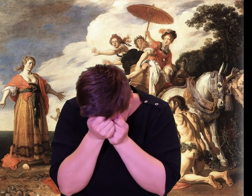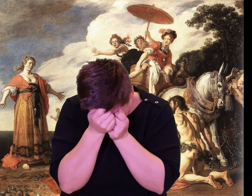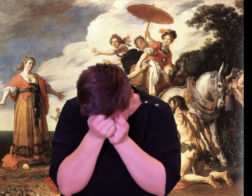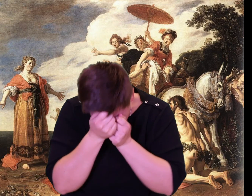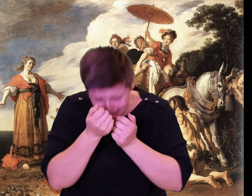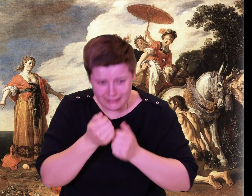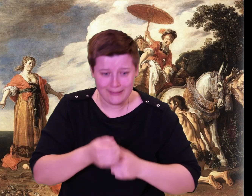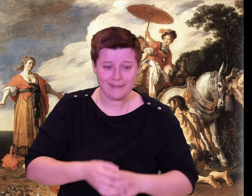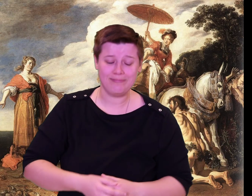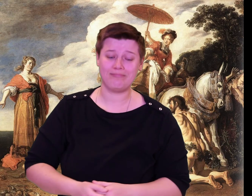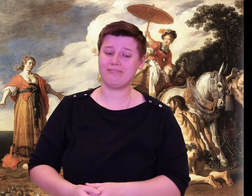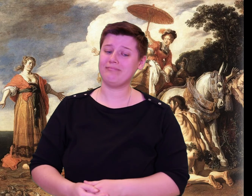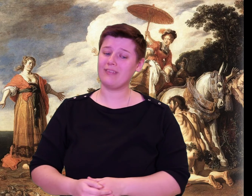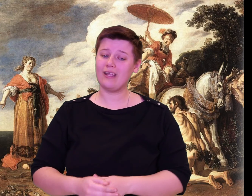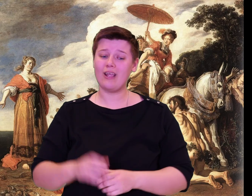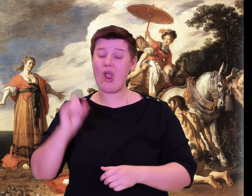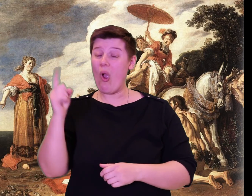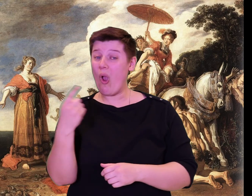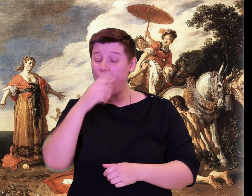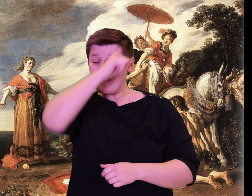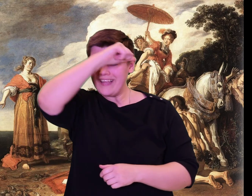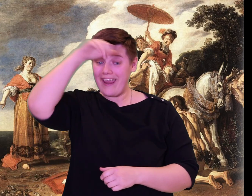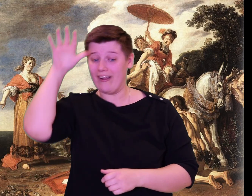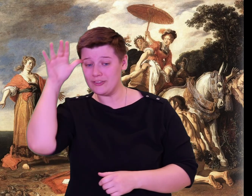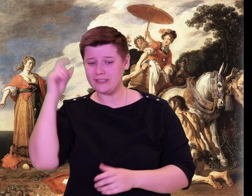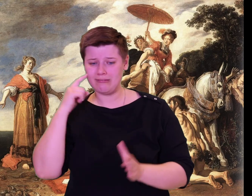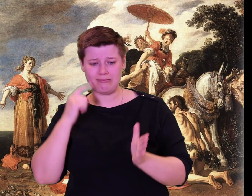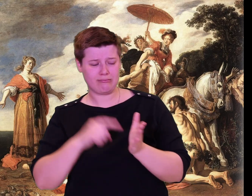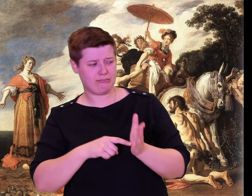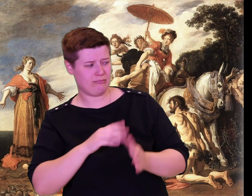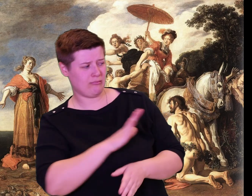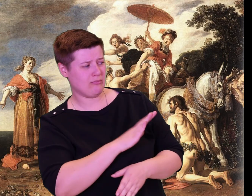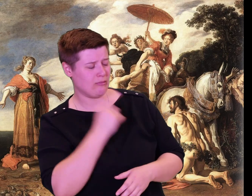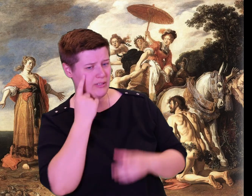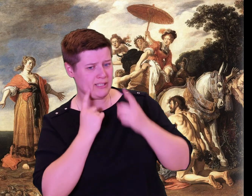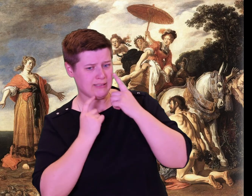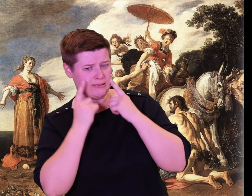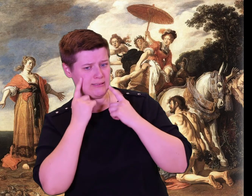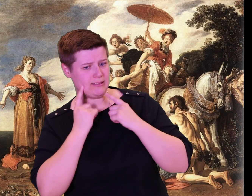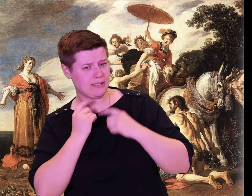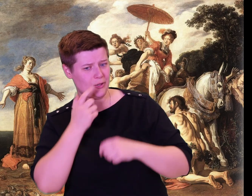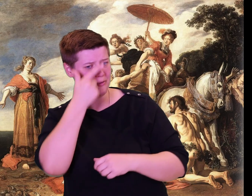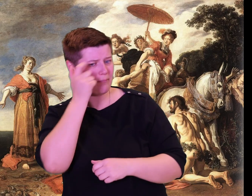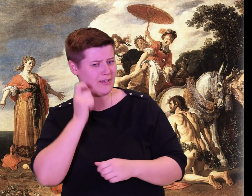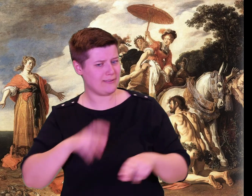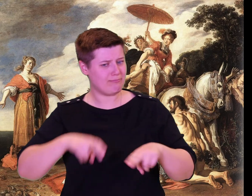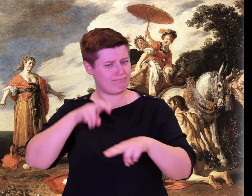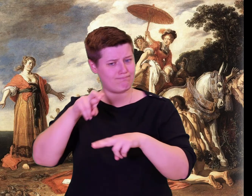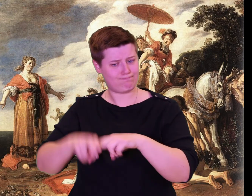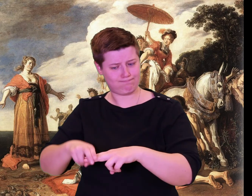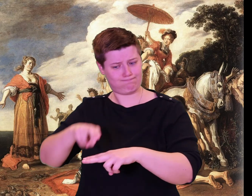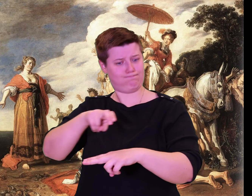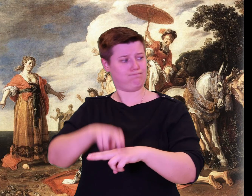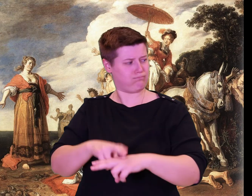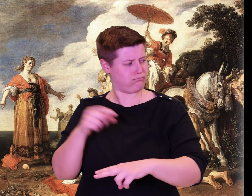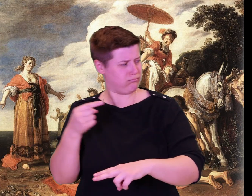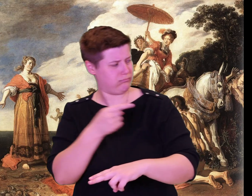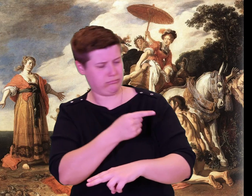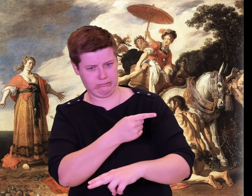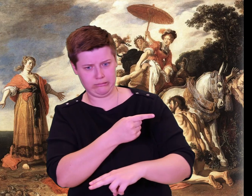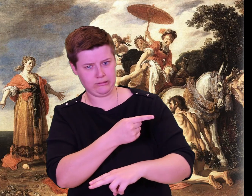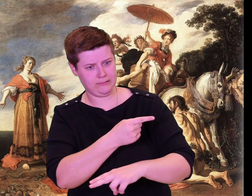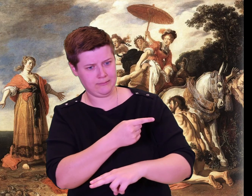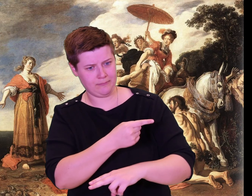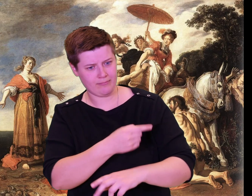So he would start again; Odysseus would moan and hide his head behind his cloak.